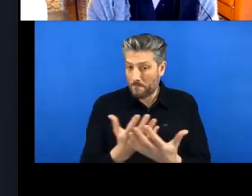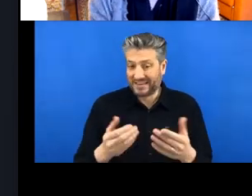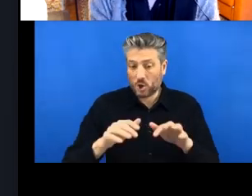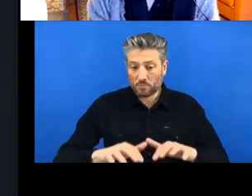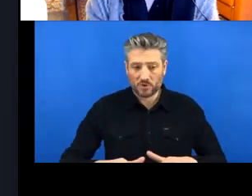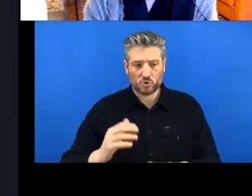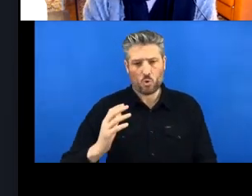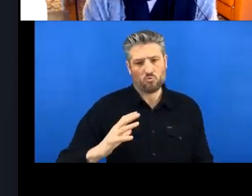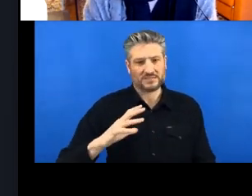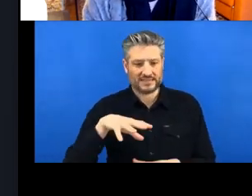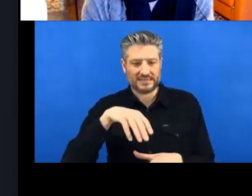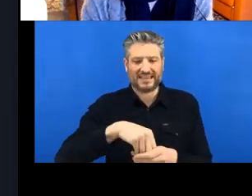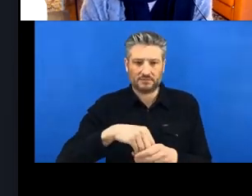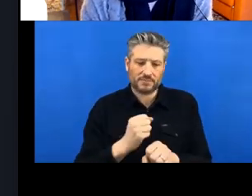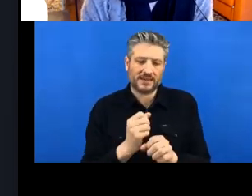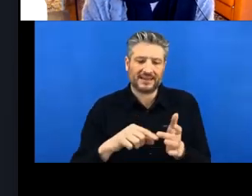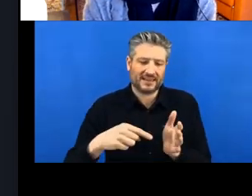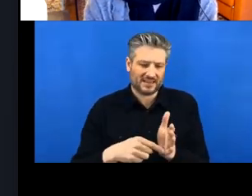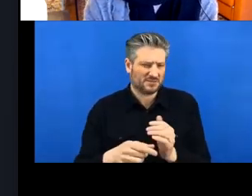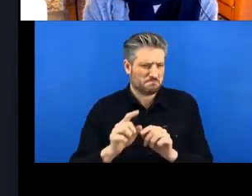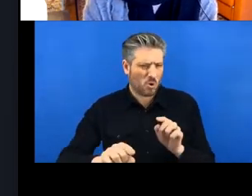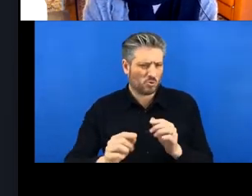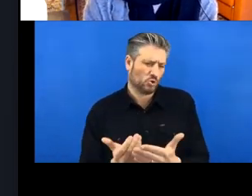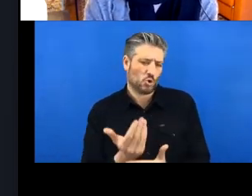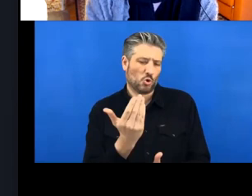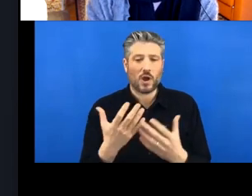Lots of new computers do come with Git these days.